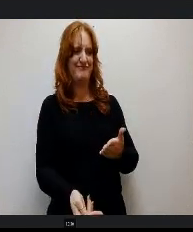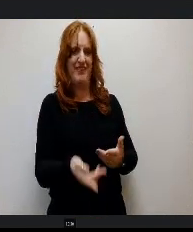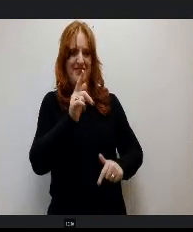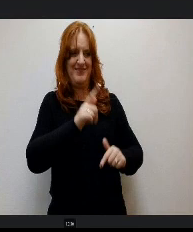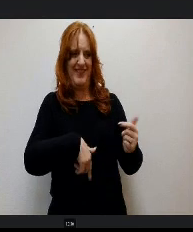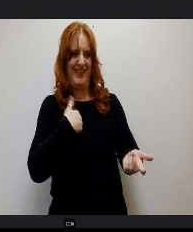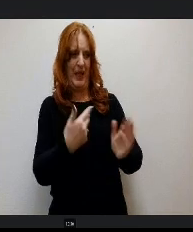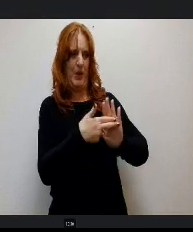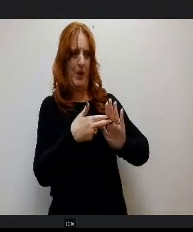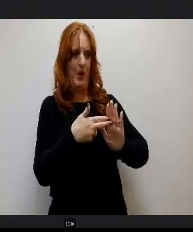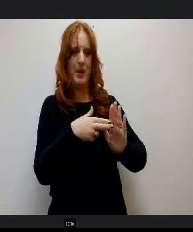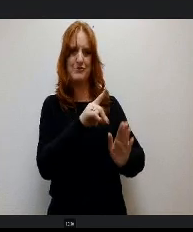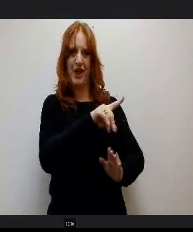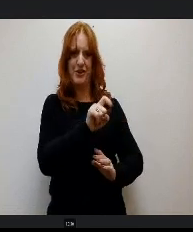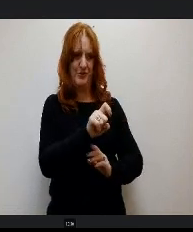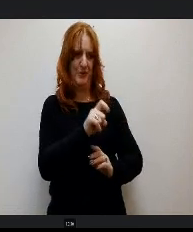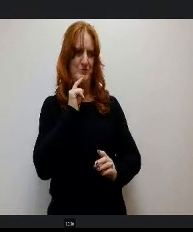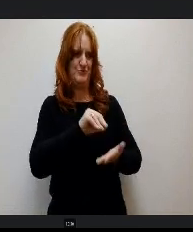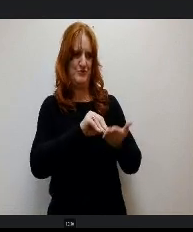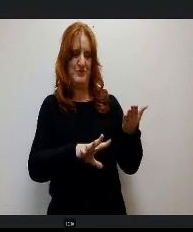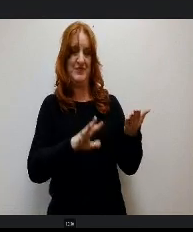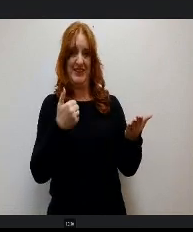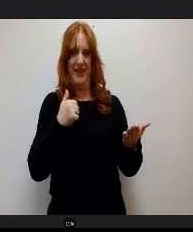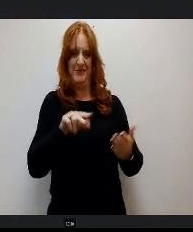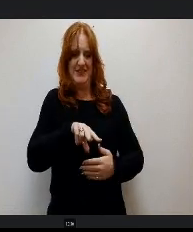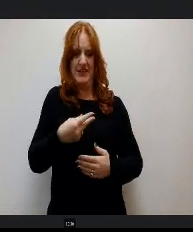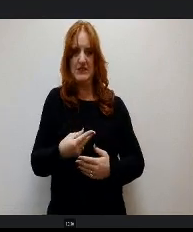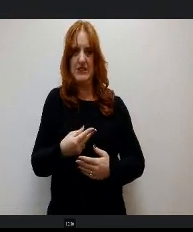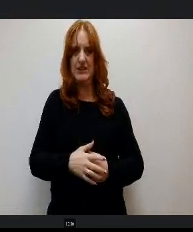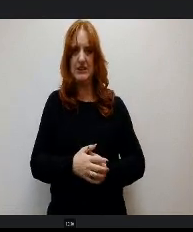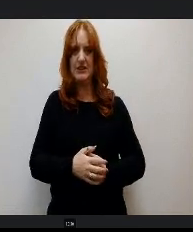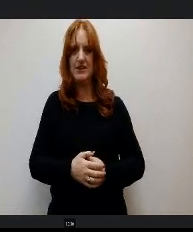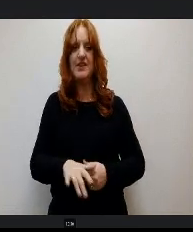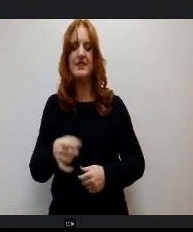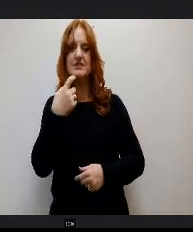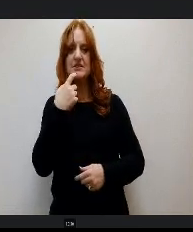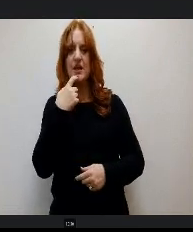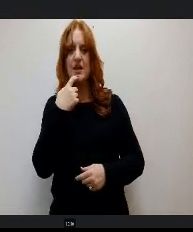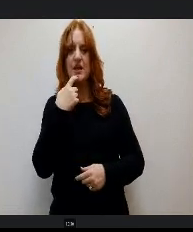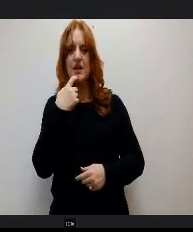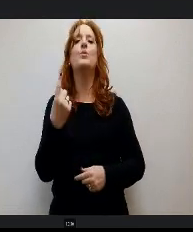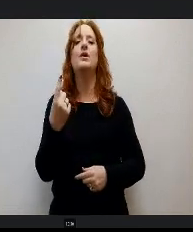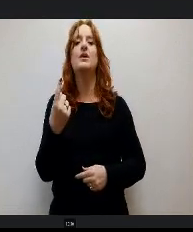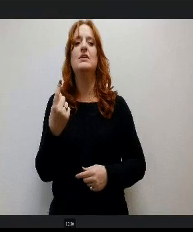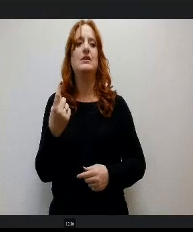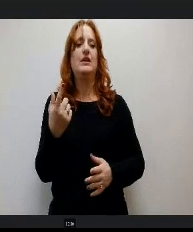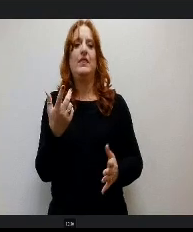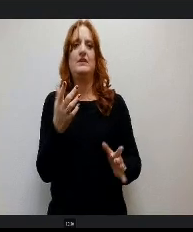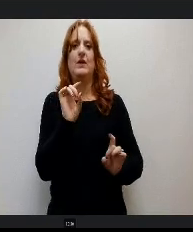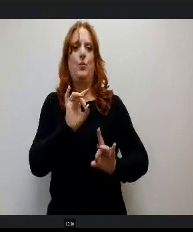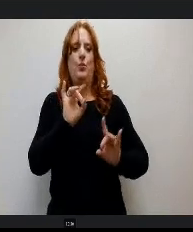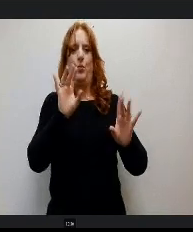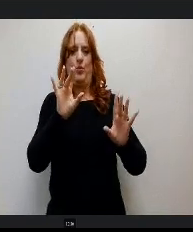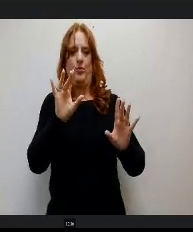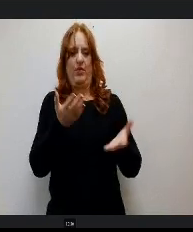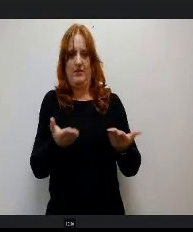Who could be helped? She says this s constitutes one of the great tragedies in American education in the 21st century.